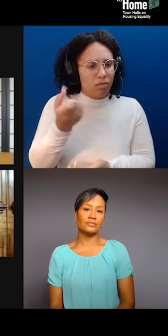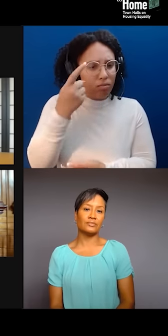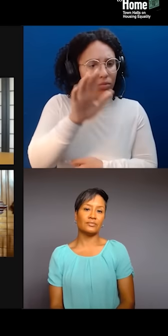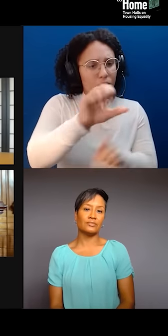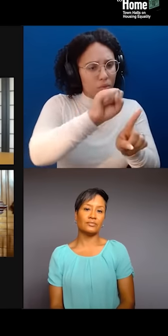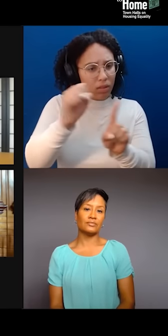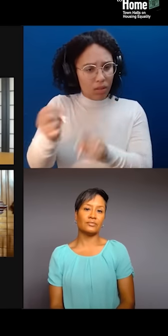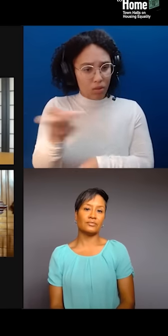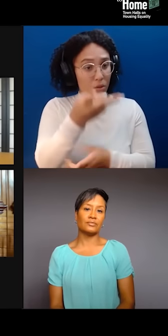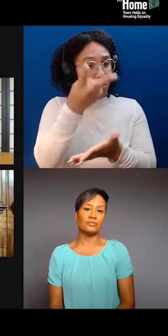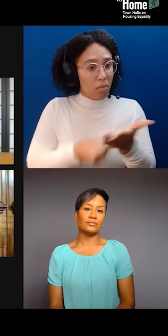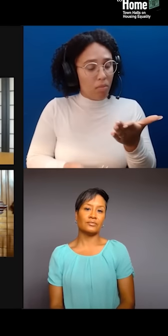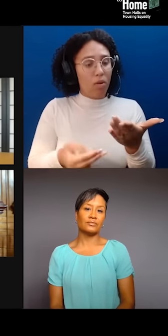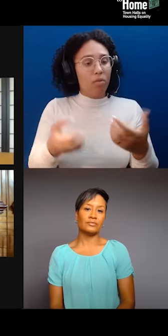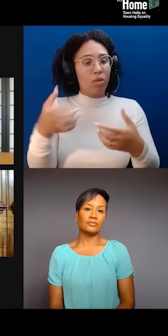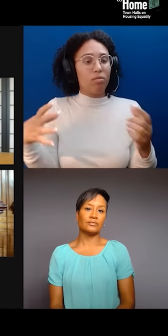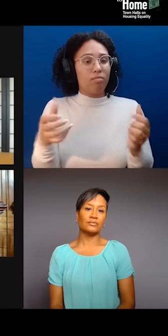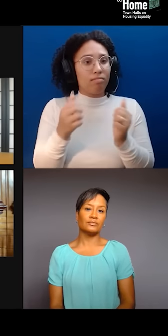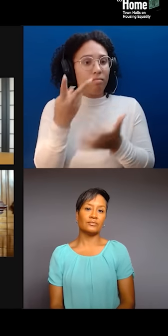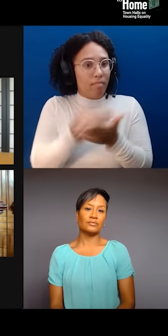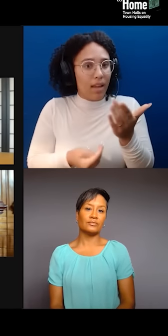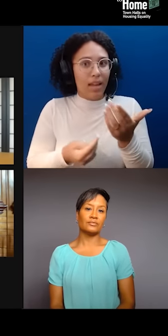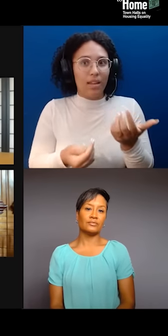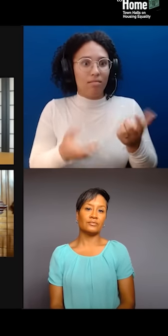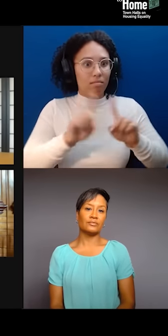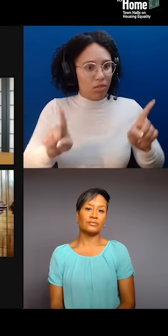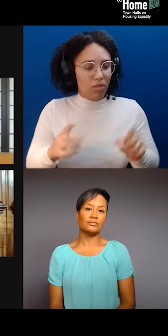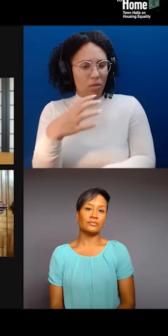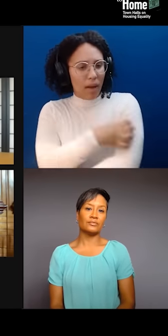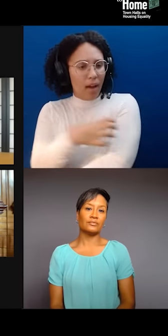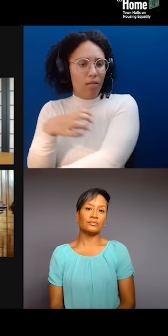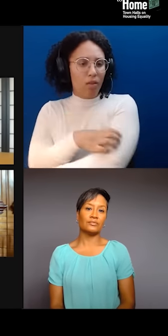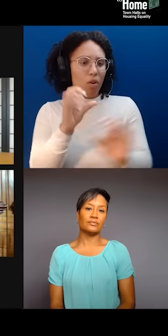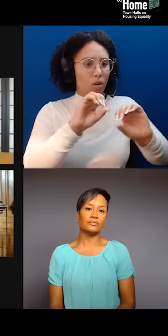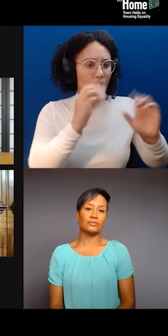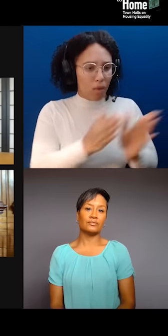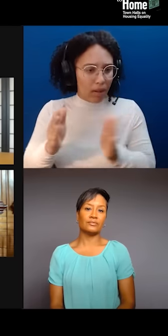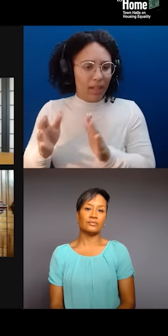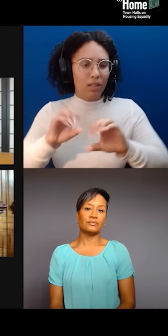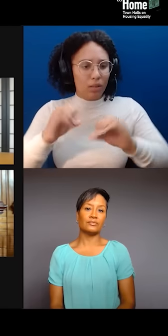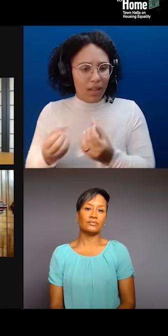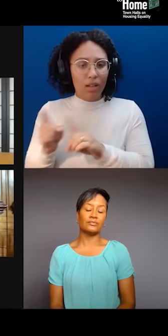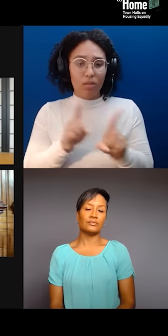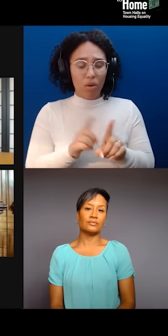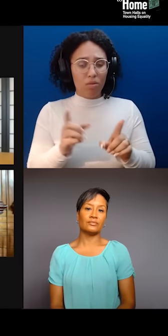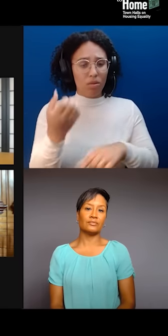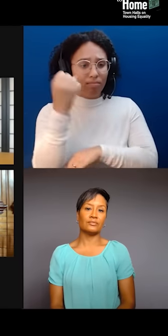to counter the displacement of people in a homegrown culture. What can you tell us about the social and economic pressures